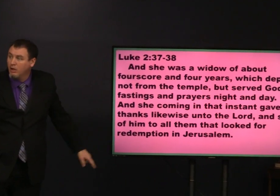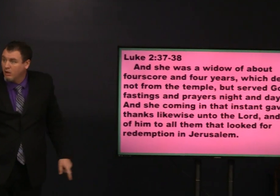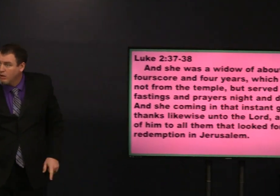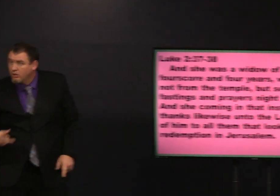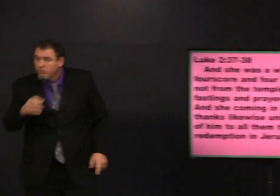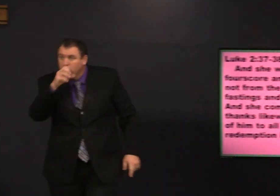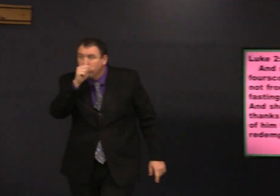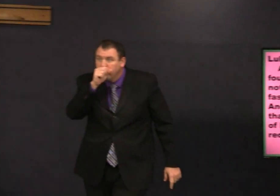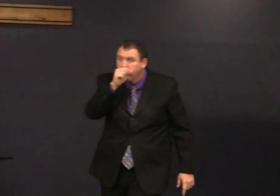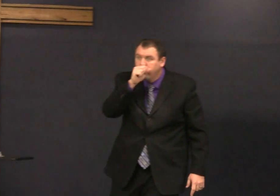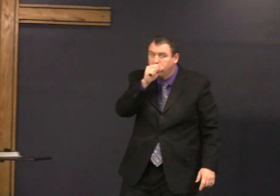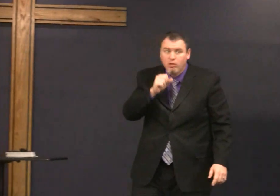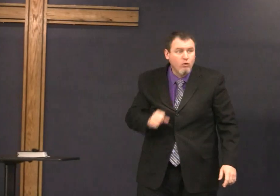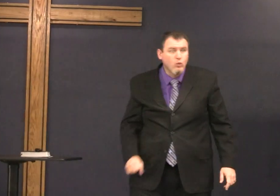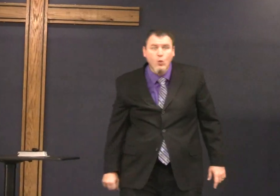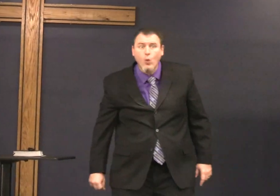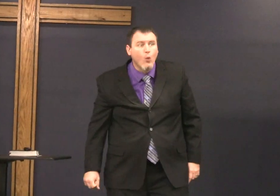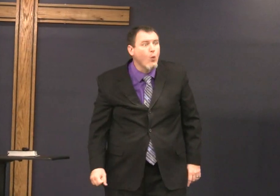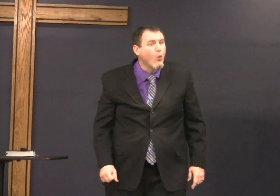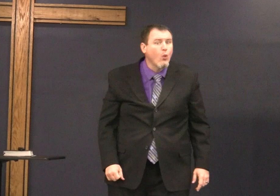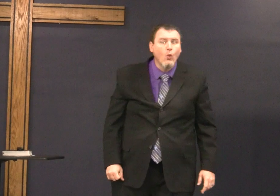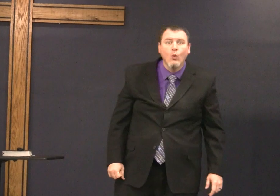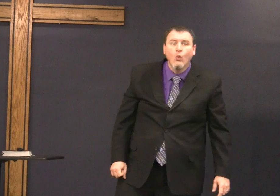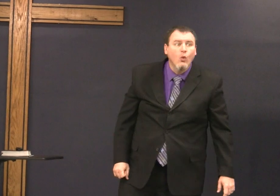for the Redemption in Israel